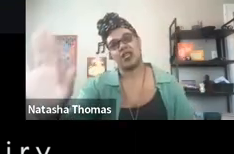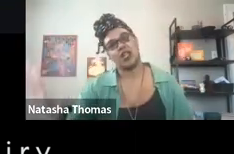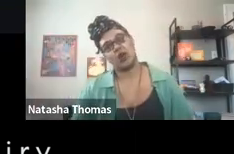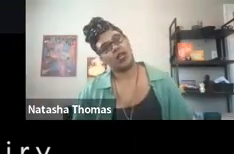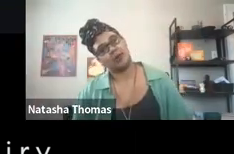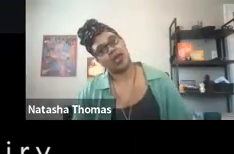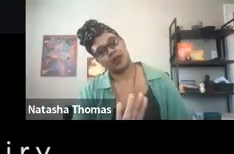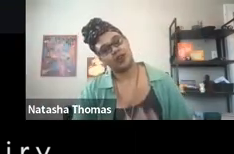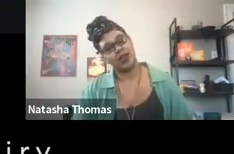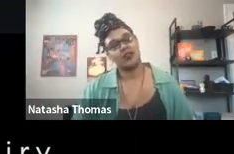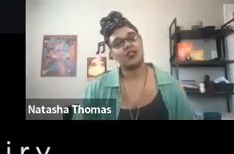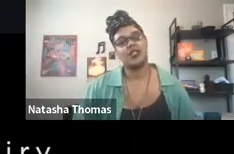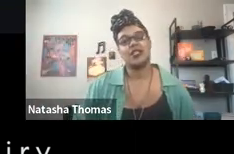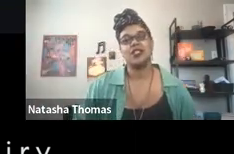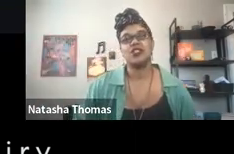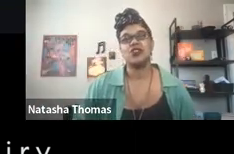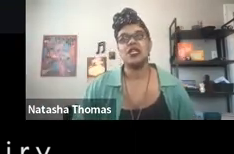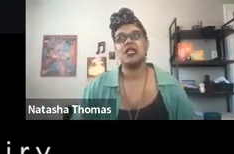in a clockwise pattern around the screen.